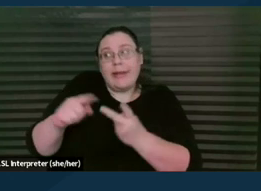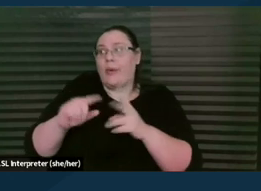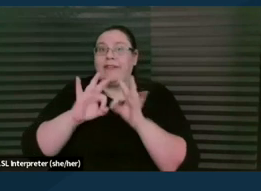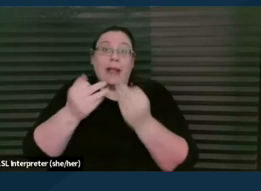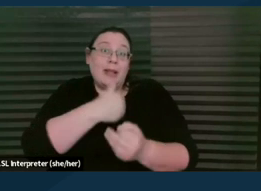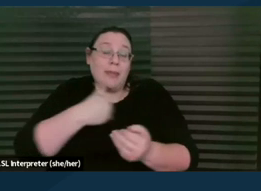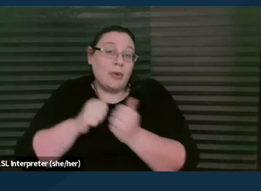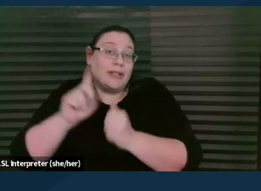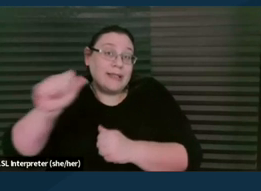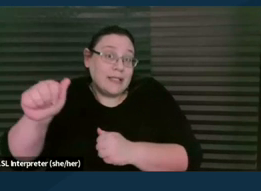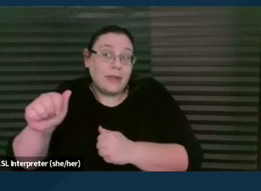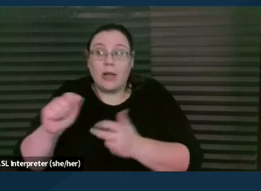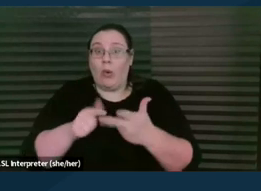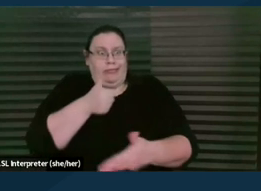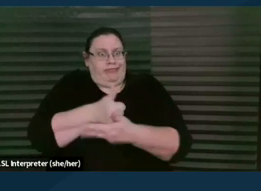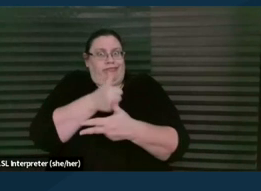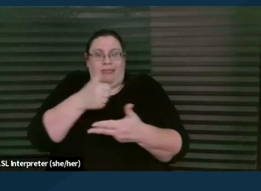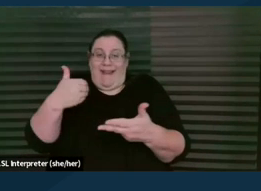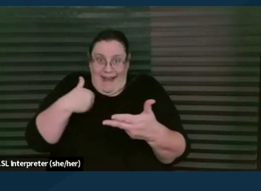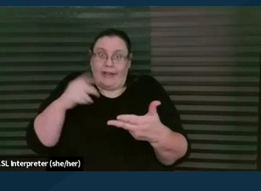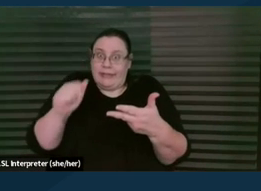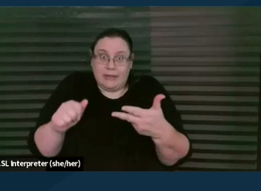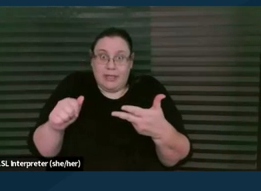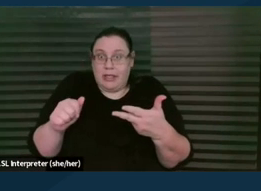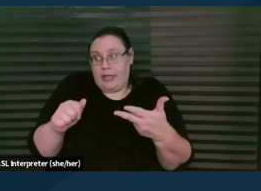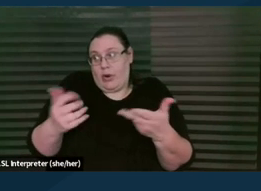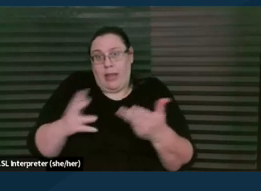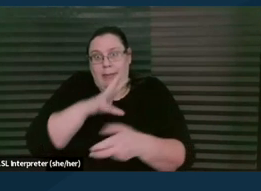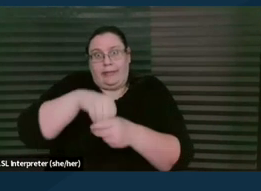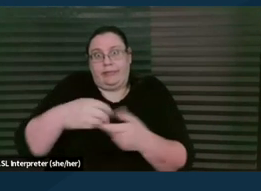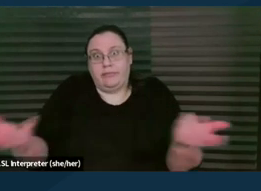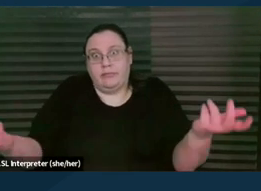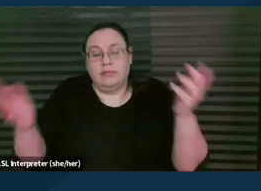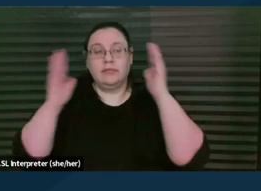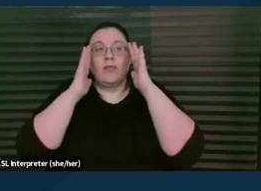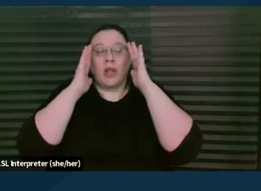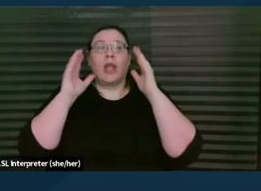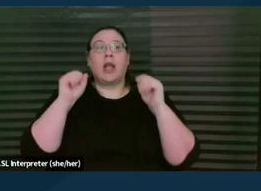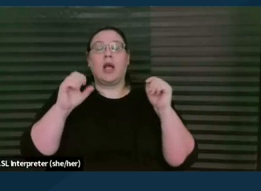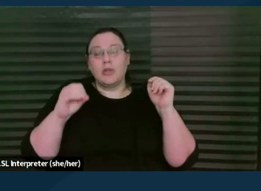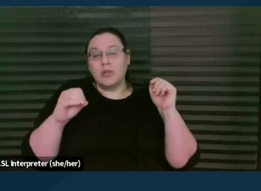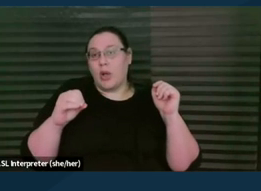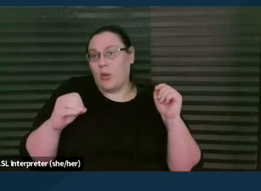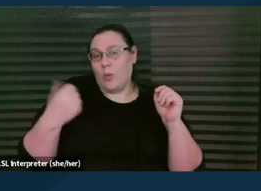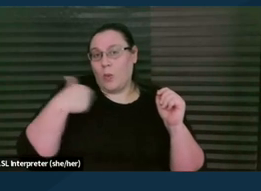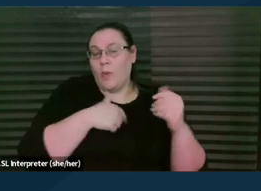or themselves has a disability or both, or all of the above. And so, you know, we have that direct, firsthand experience